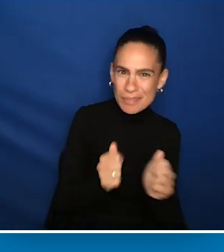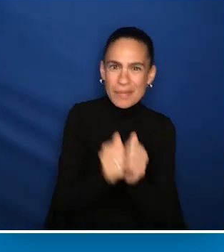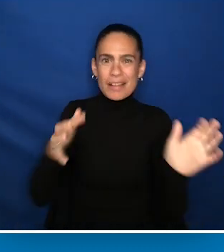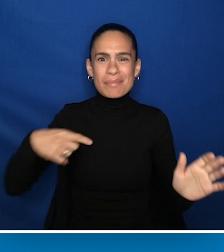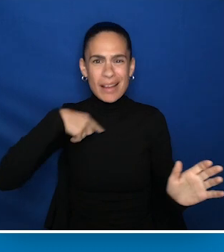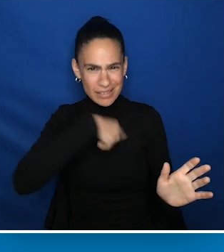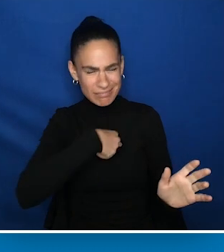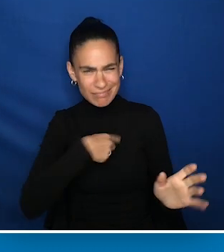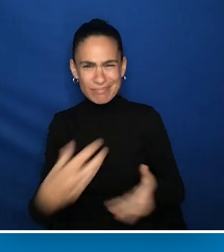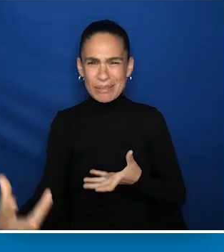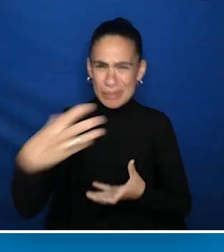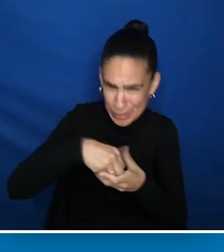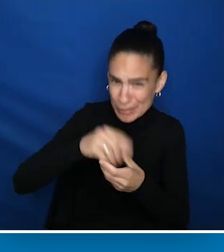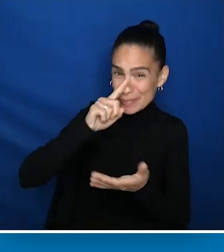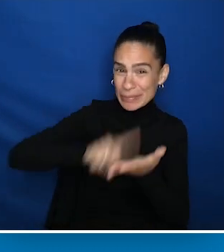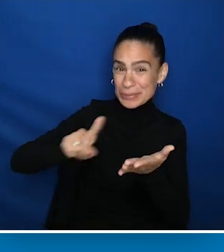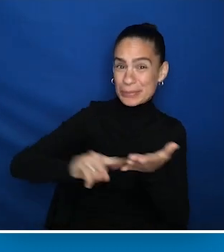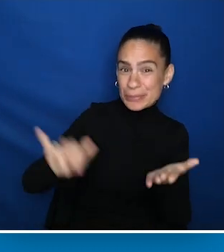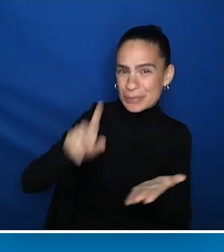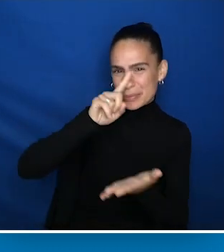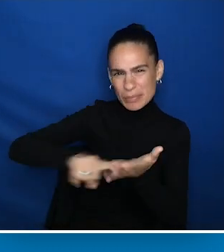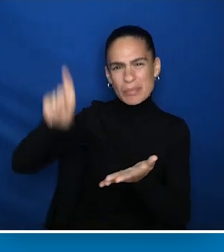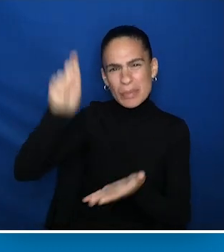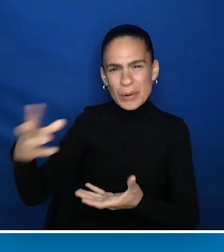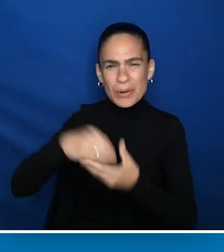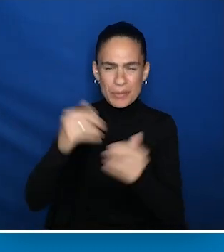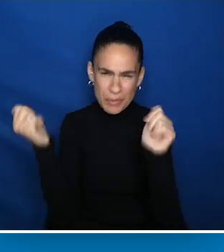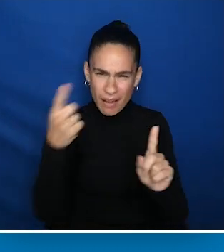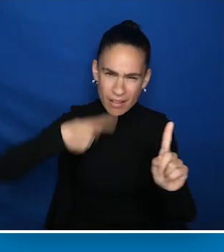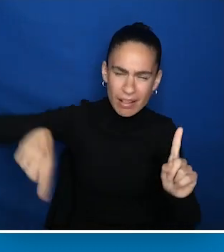Research must include all of us, across the entire research enterprise too.